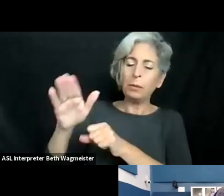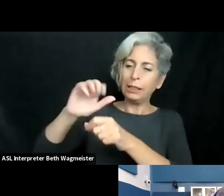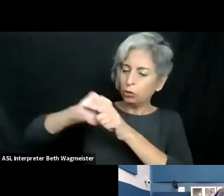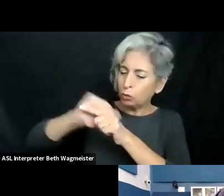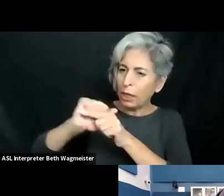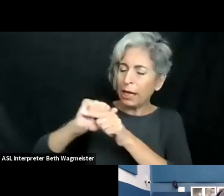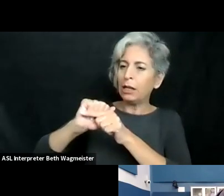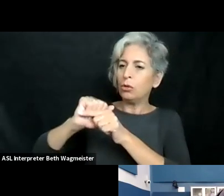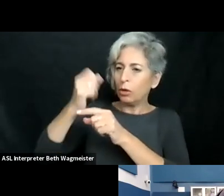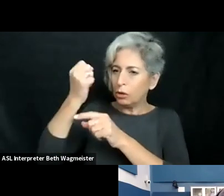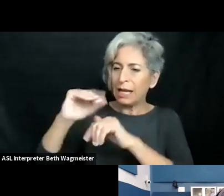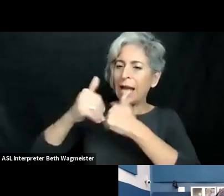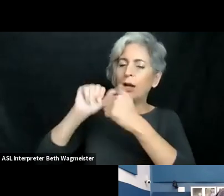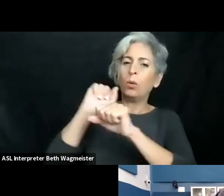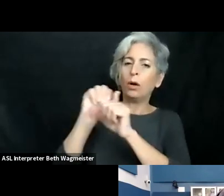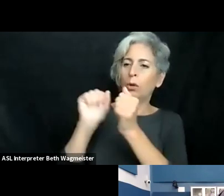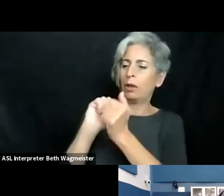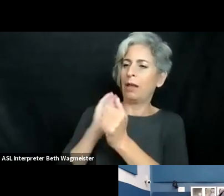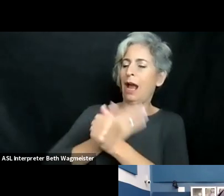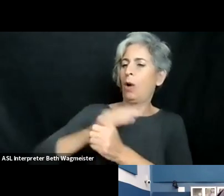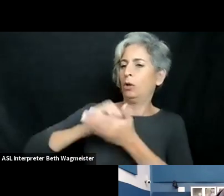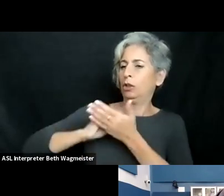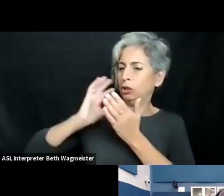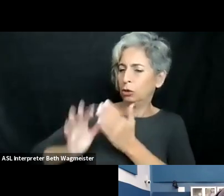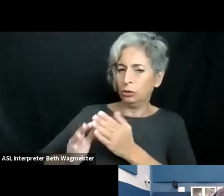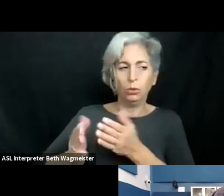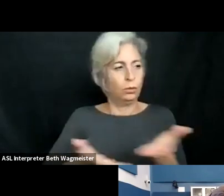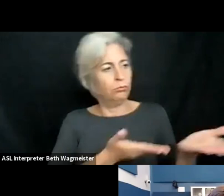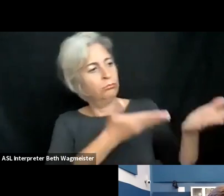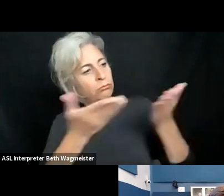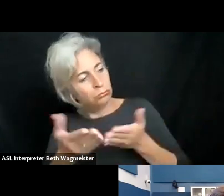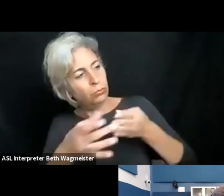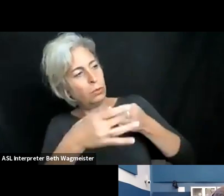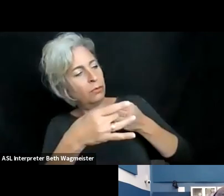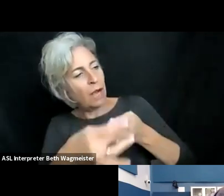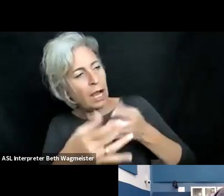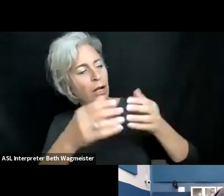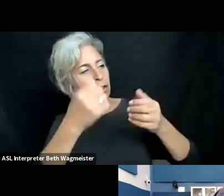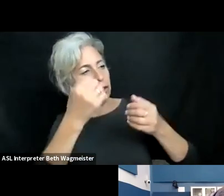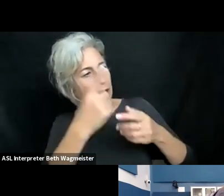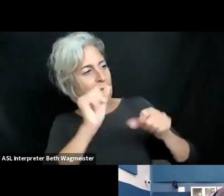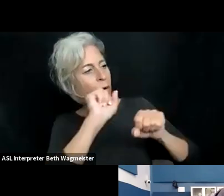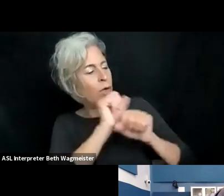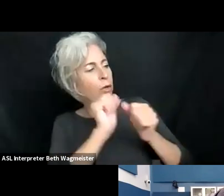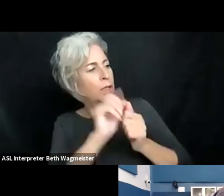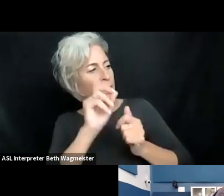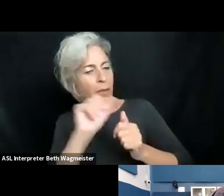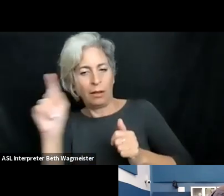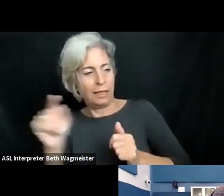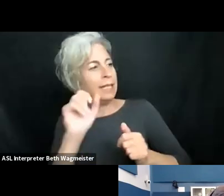also we train all new faculty members who come to us to be teachers for our students, and we provide them with some